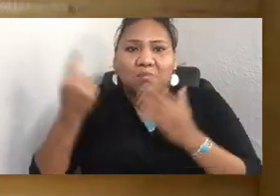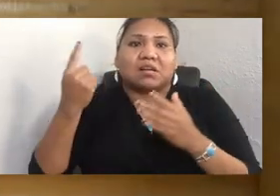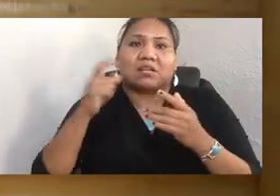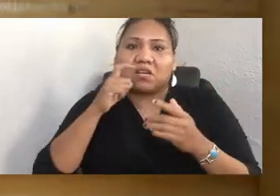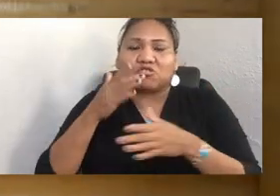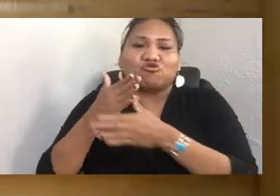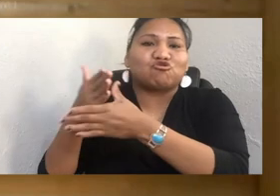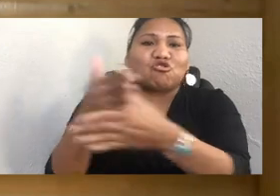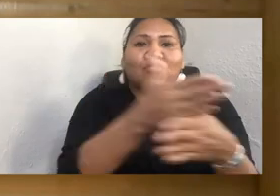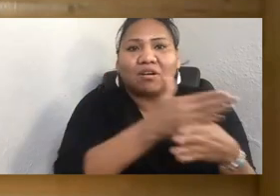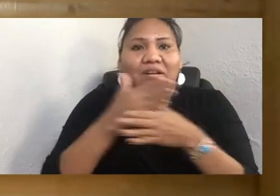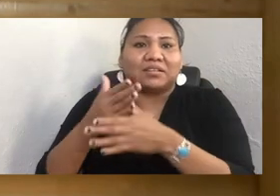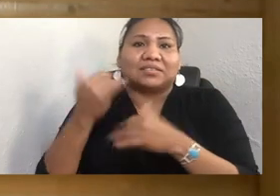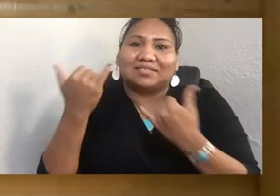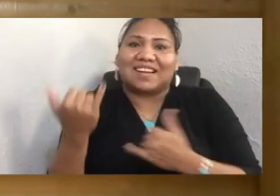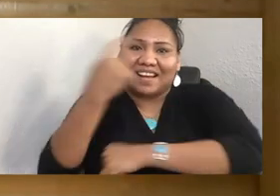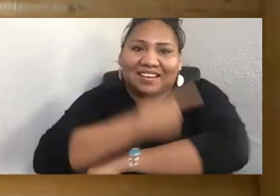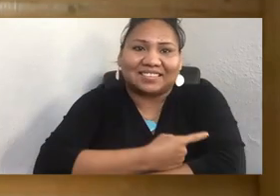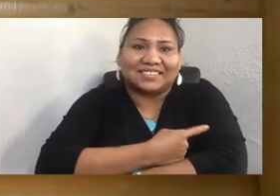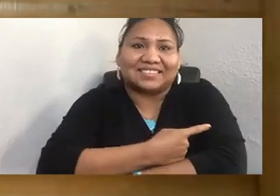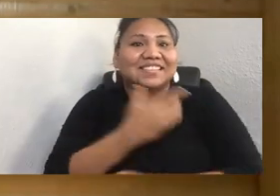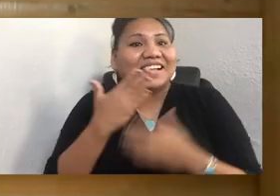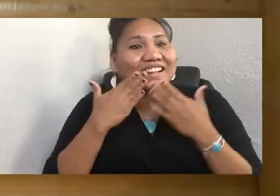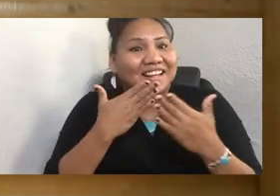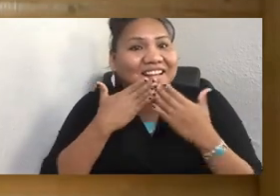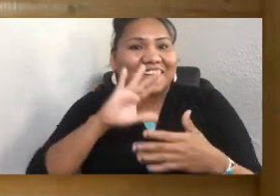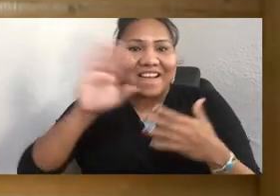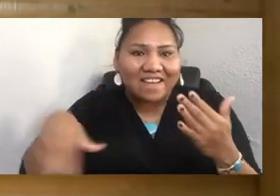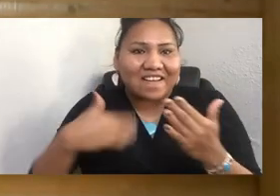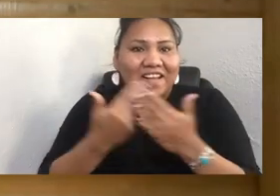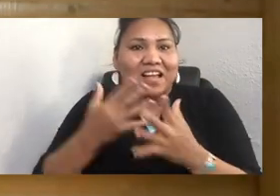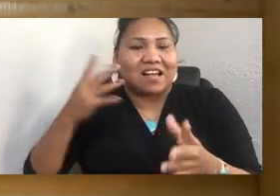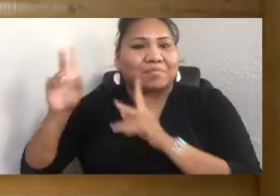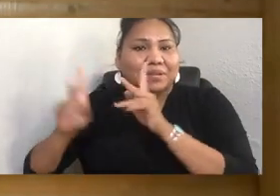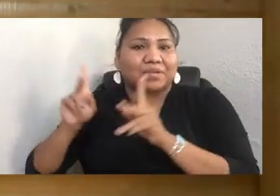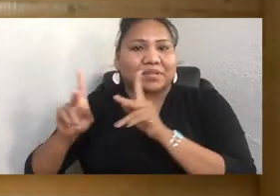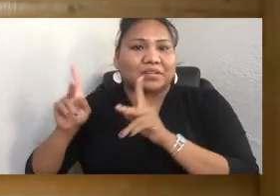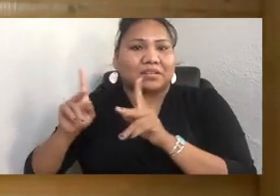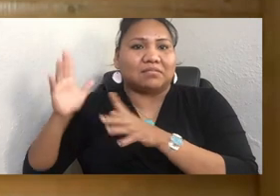We are thankful to all those ancestors, who worked so hard